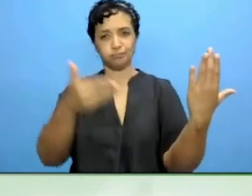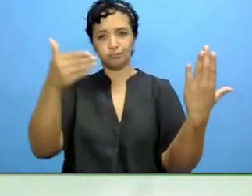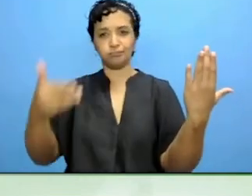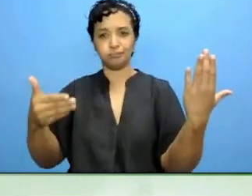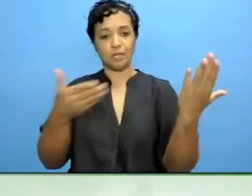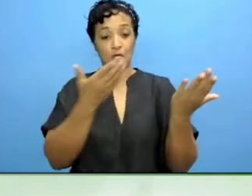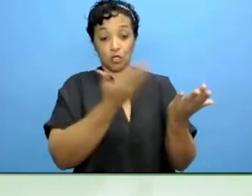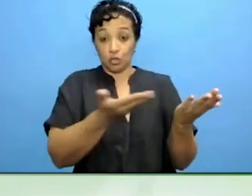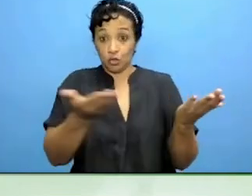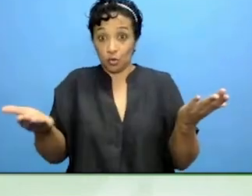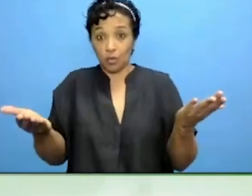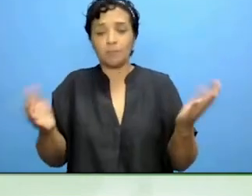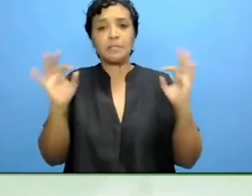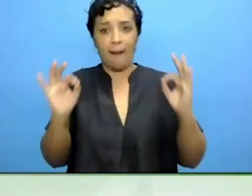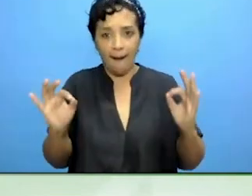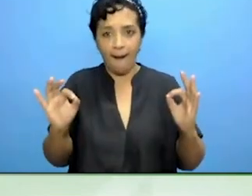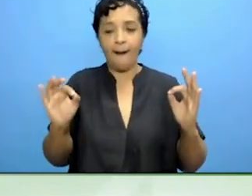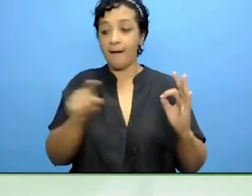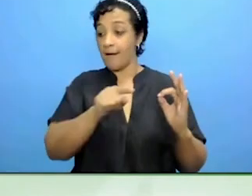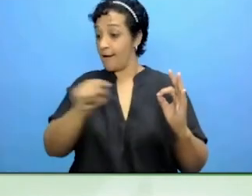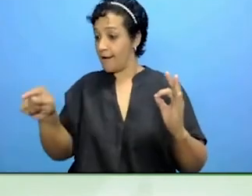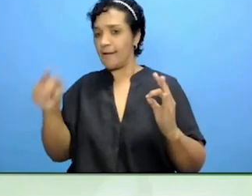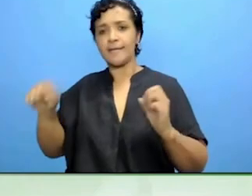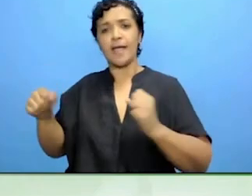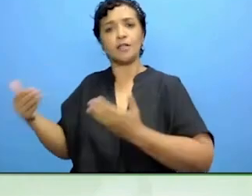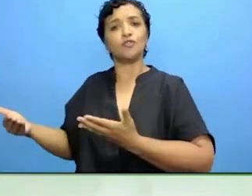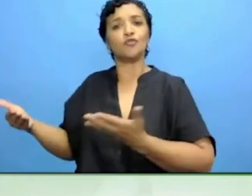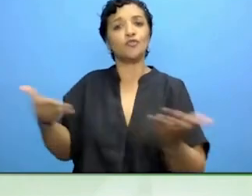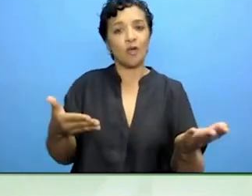serving to fulfil the rights of people with disabilities.